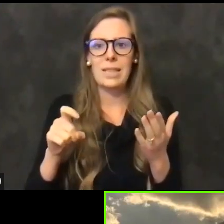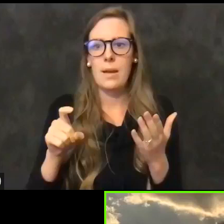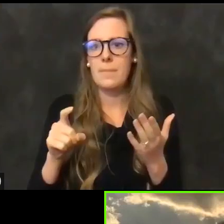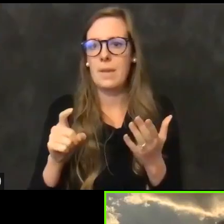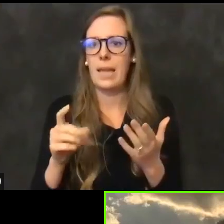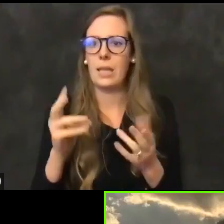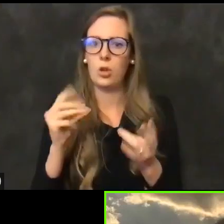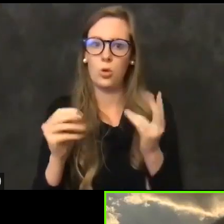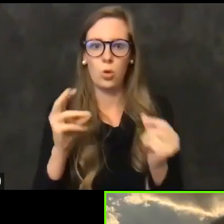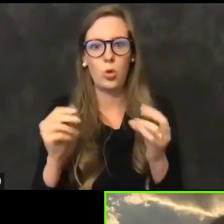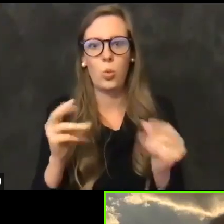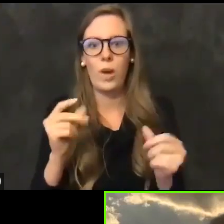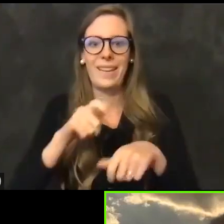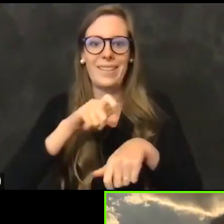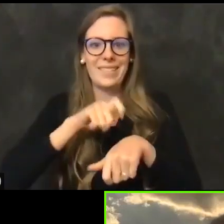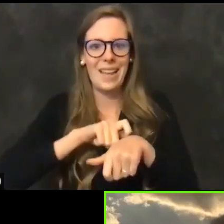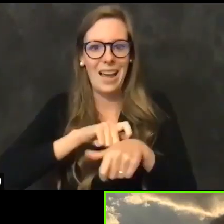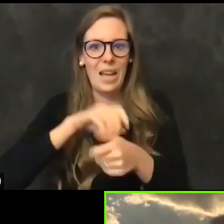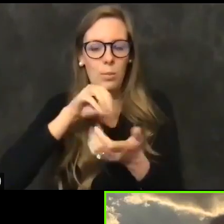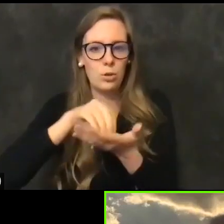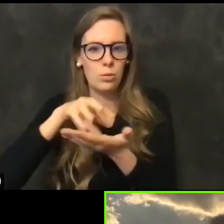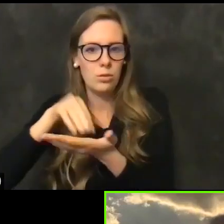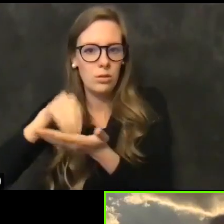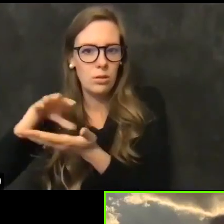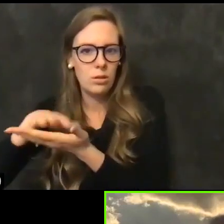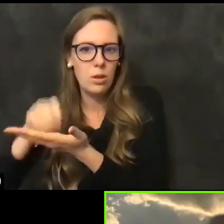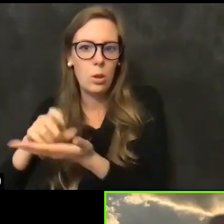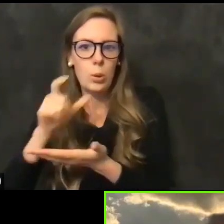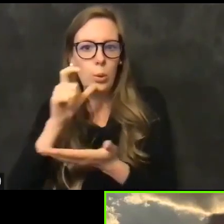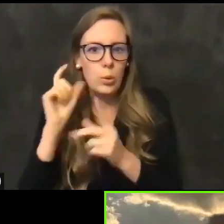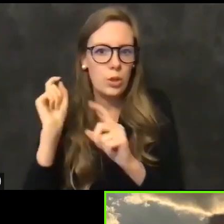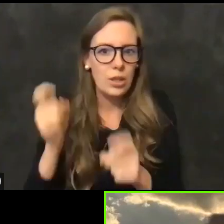that justifies and shows all of those allocations going in.